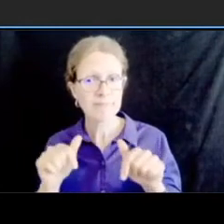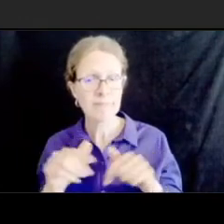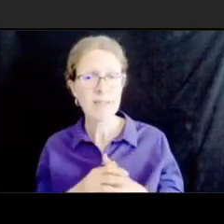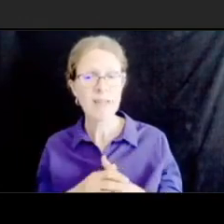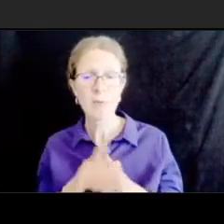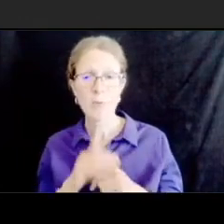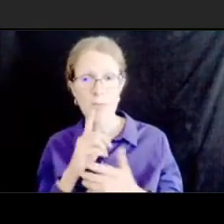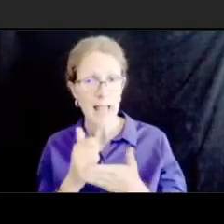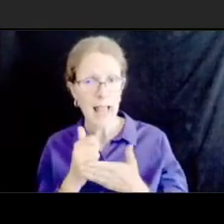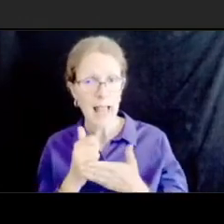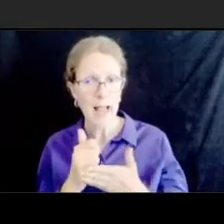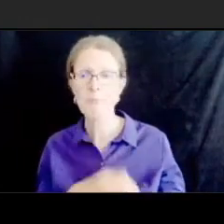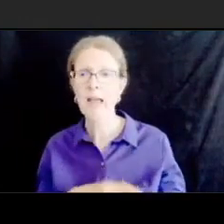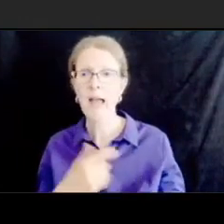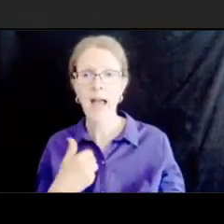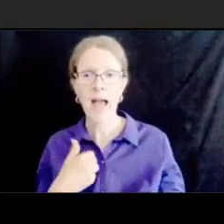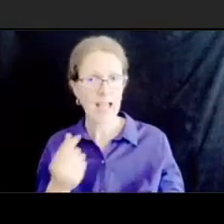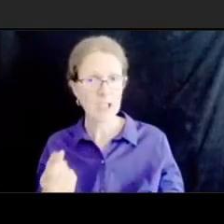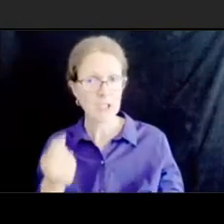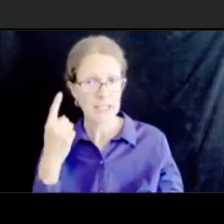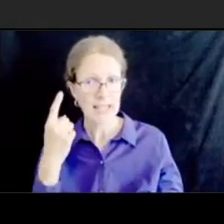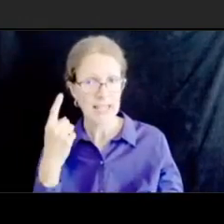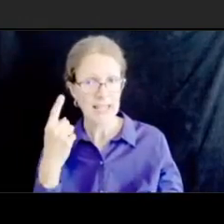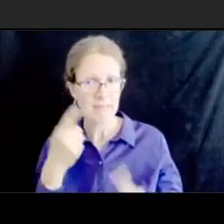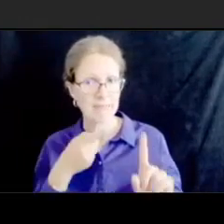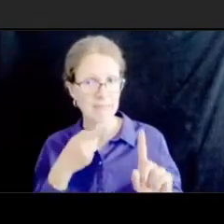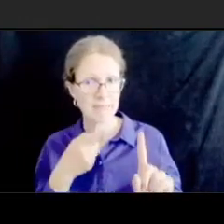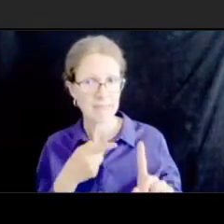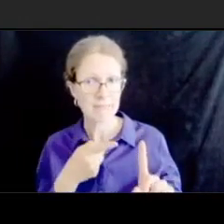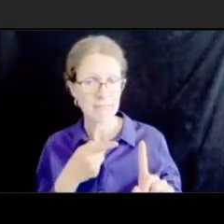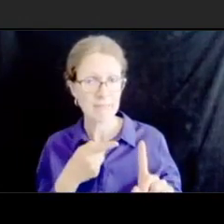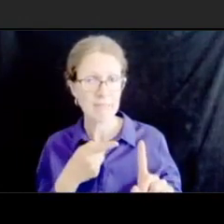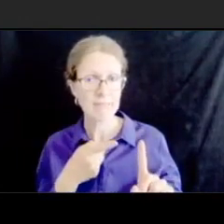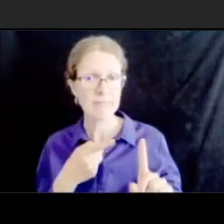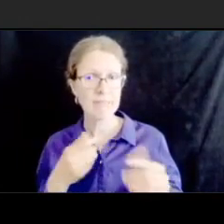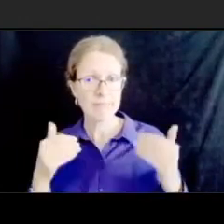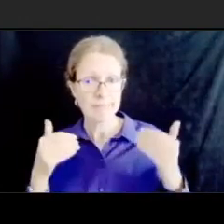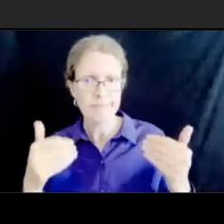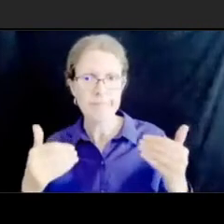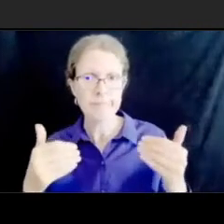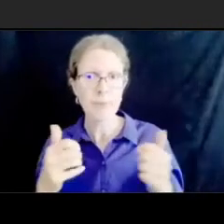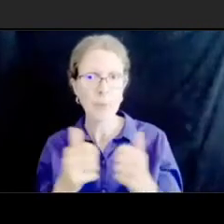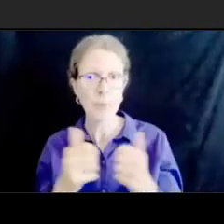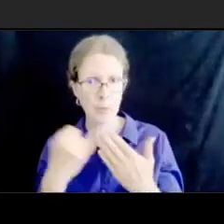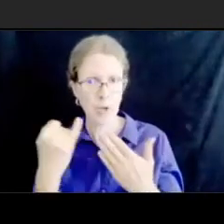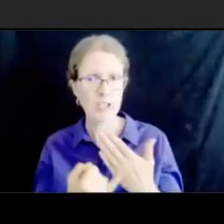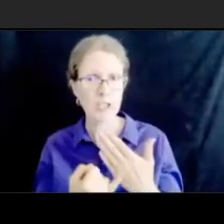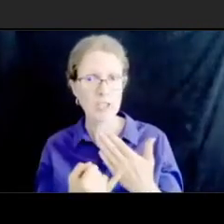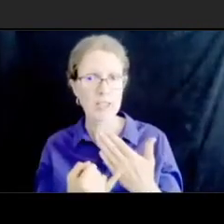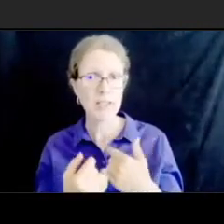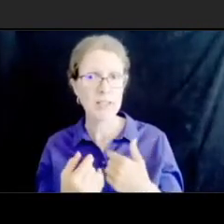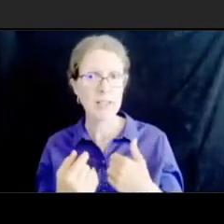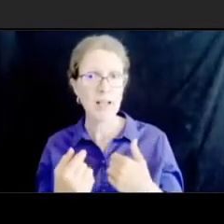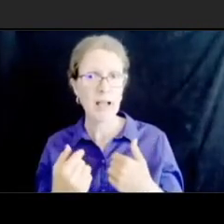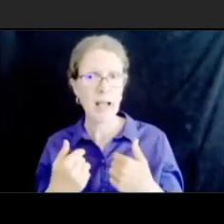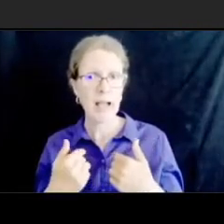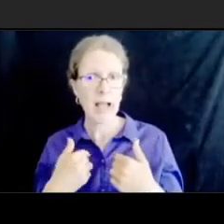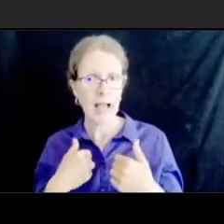um i obviously well not obviously i have a number of concerns about it most specifically one the